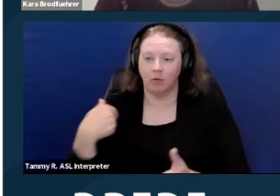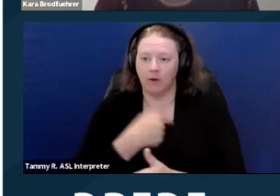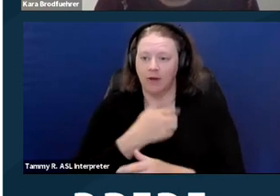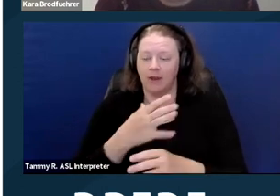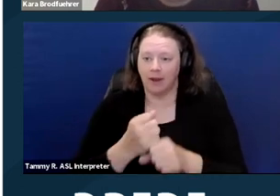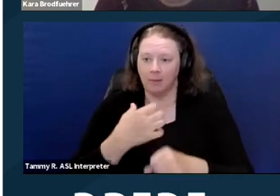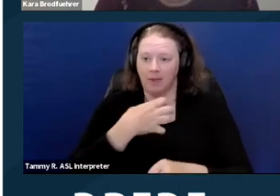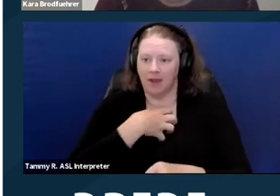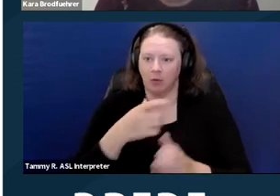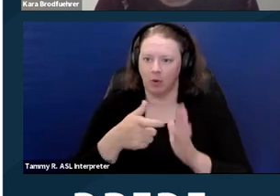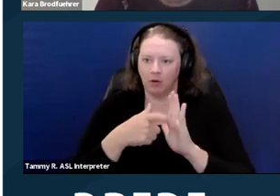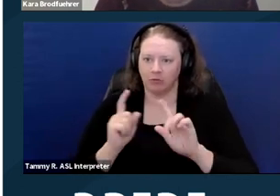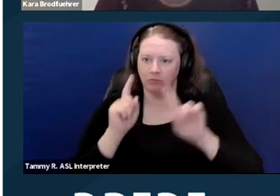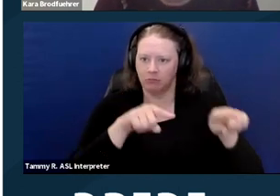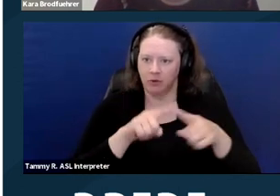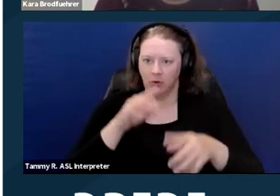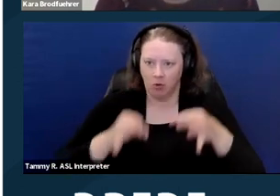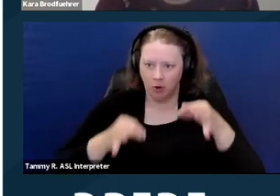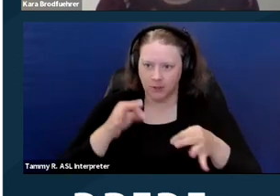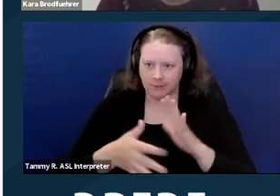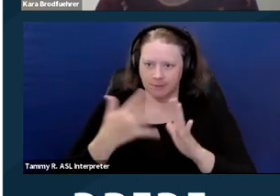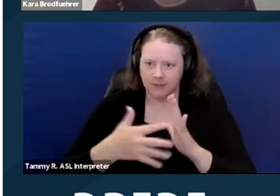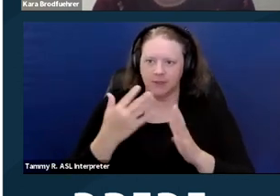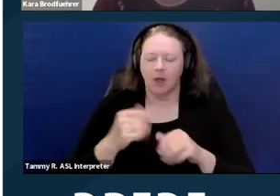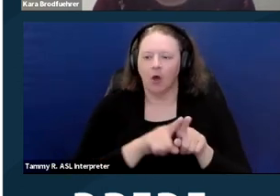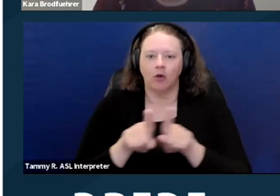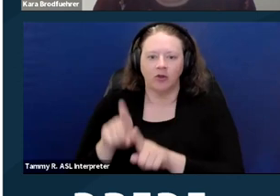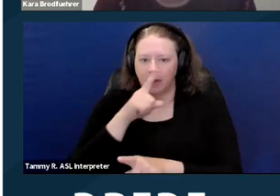We also, you know, because we enforce the Fair Employment and Housing Act,